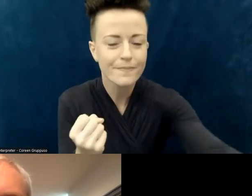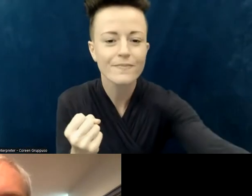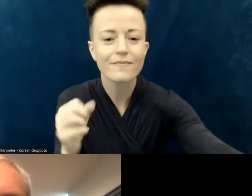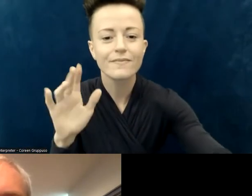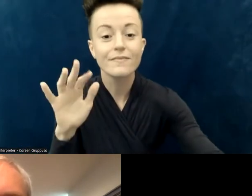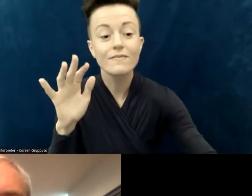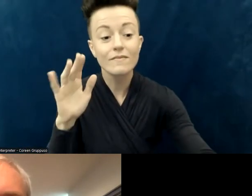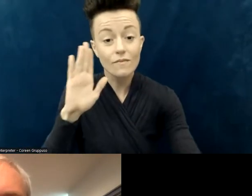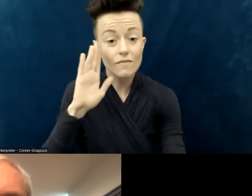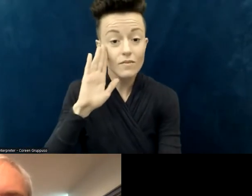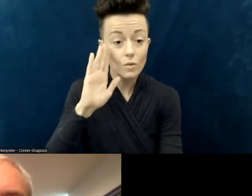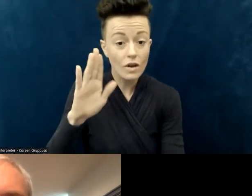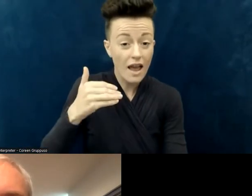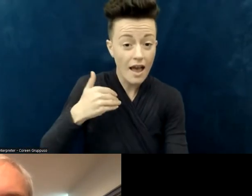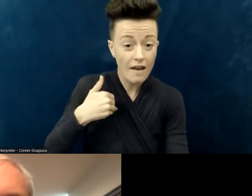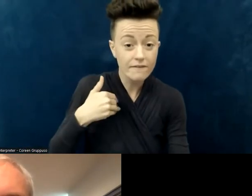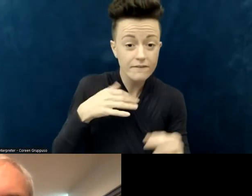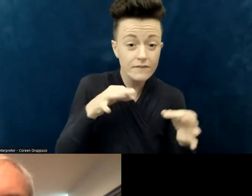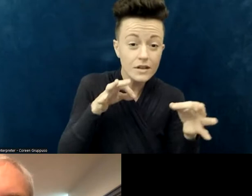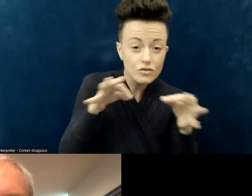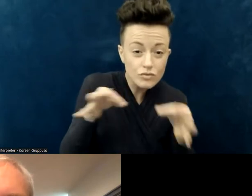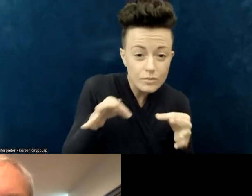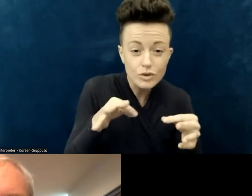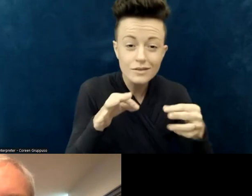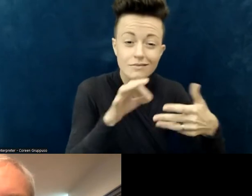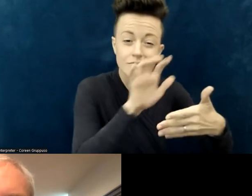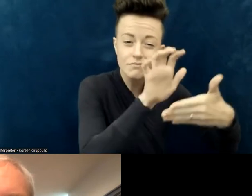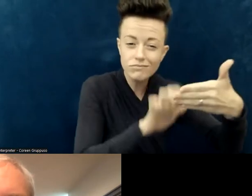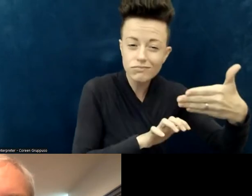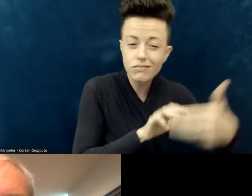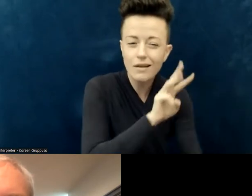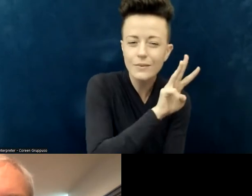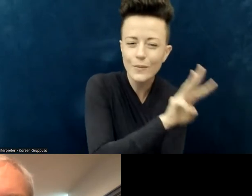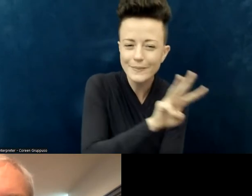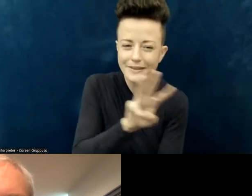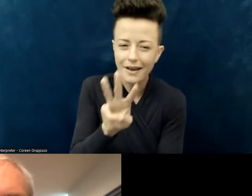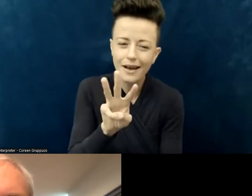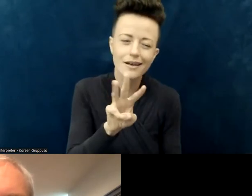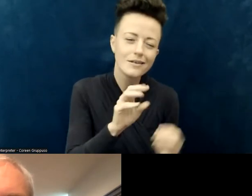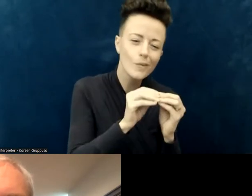There are descriptions of our interpreters on our website for the event if you'd like to know more about them.